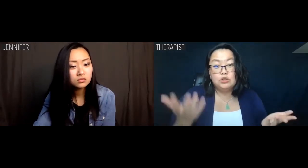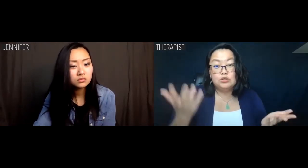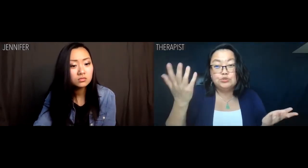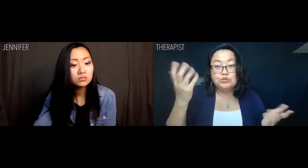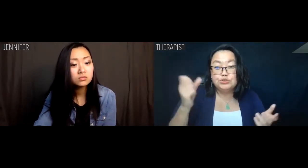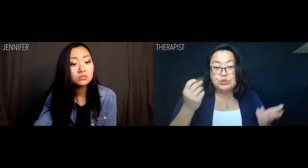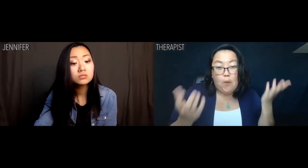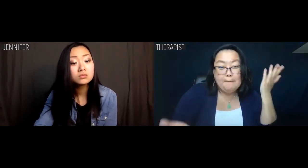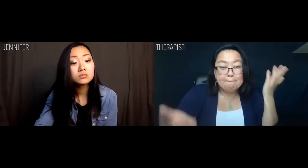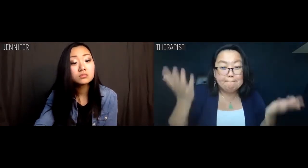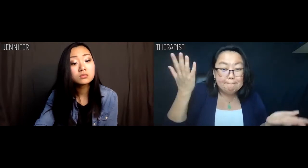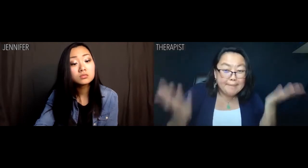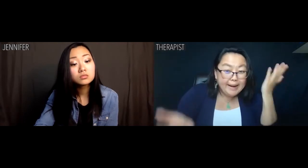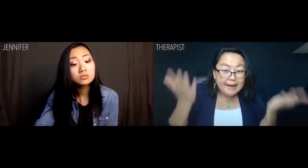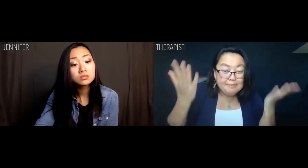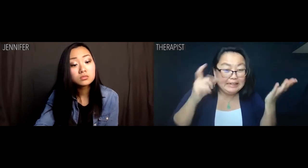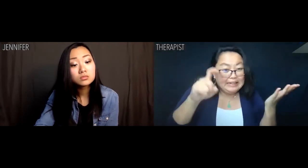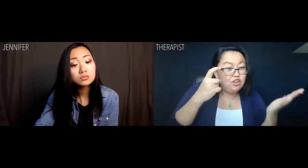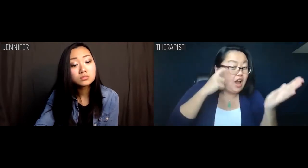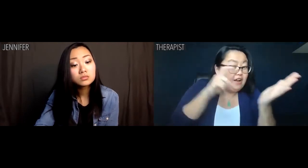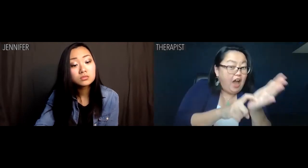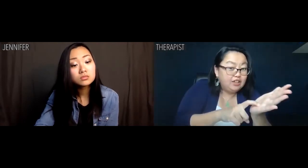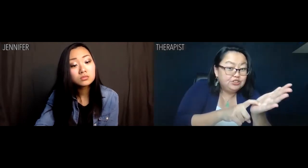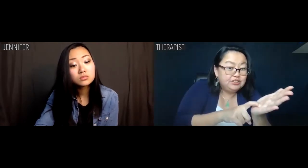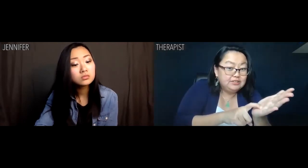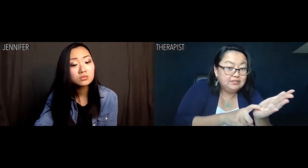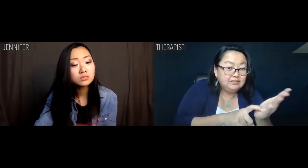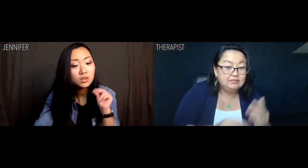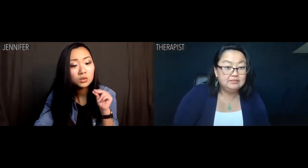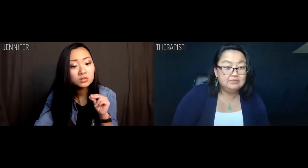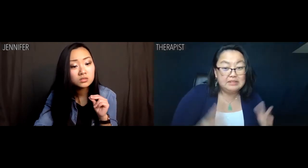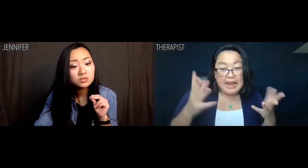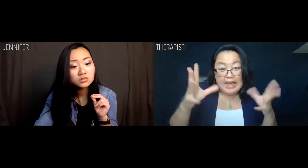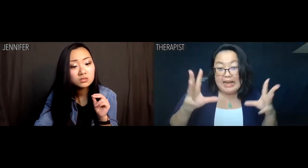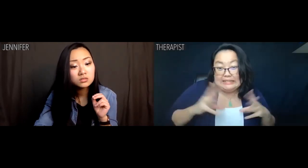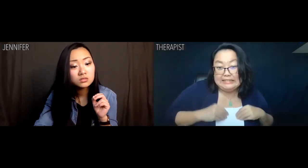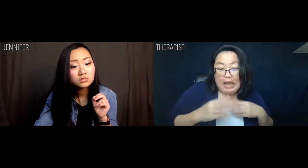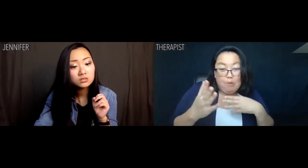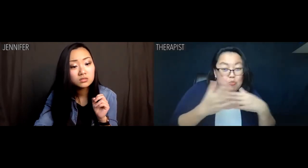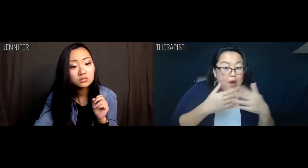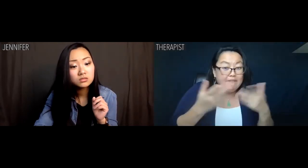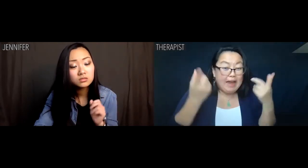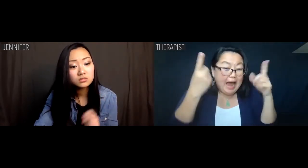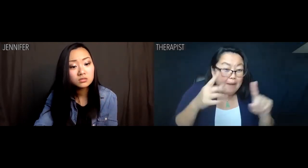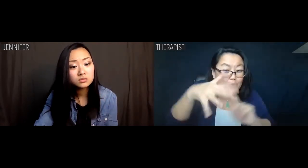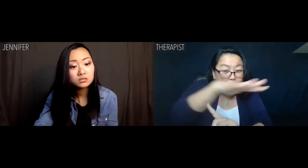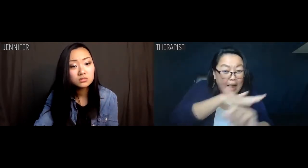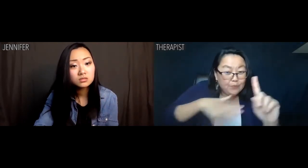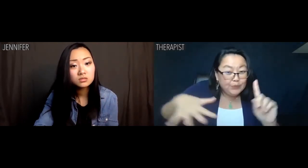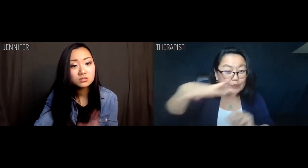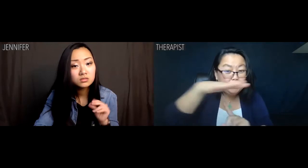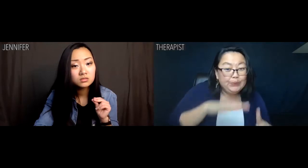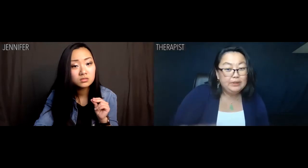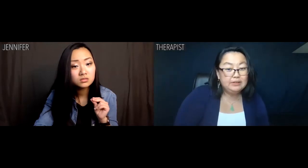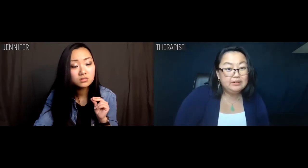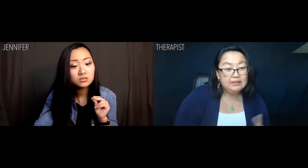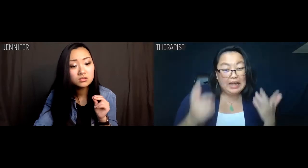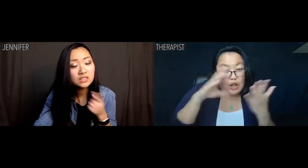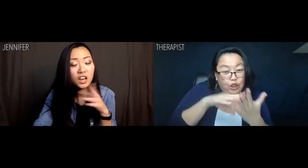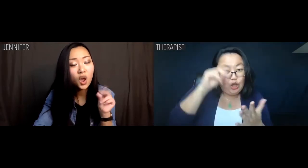Therapist: So maybe you ought to acknowledge that -- Jennifer: No. Therapist: Accept what's outside your control.